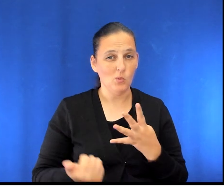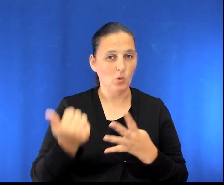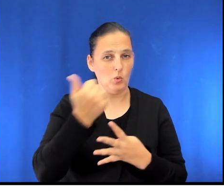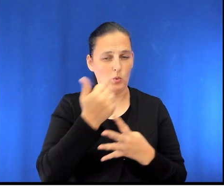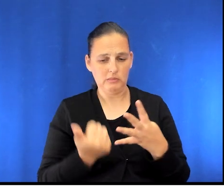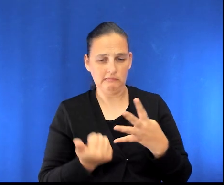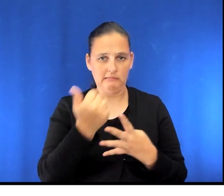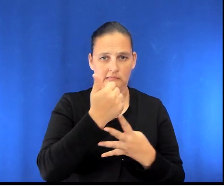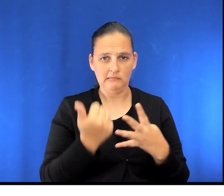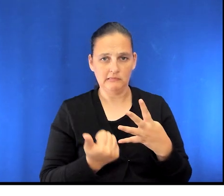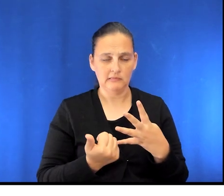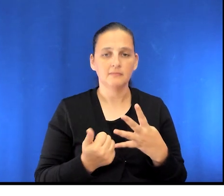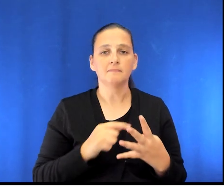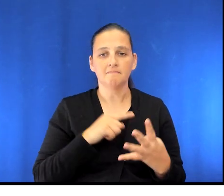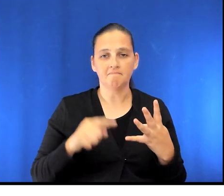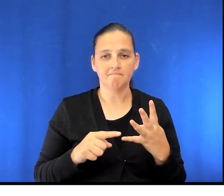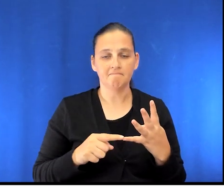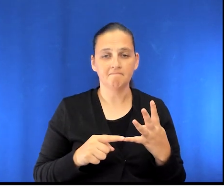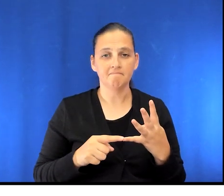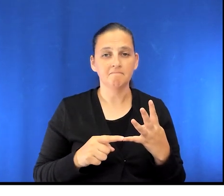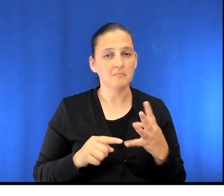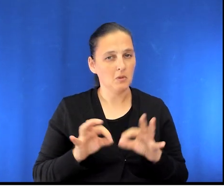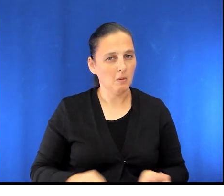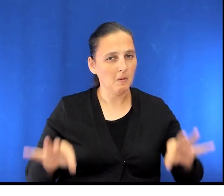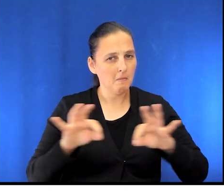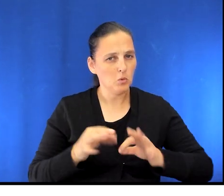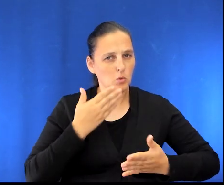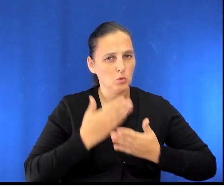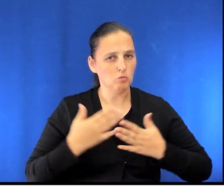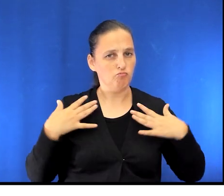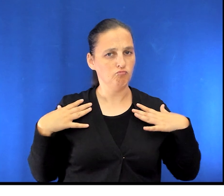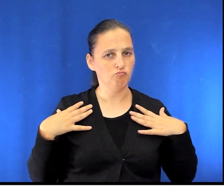and making sure you're using good posture, not stretching, straining, twisting